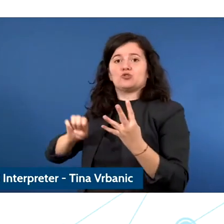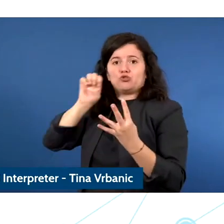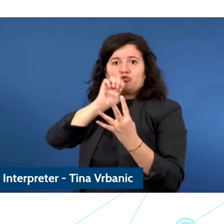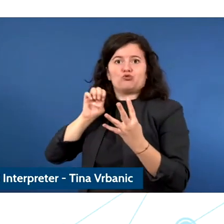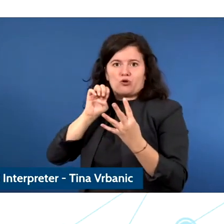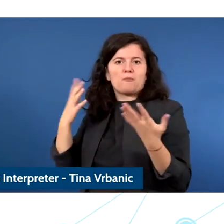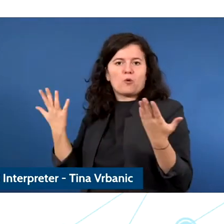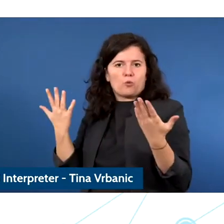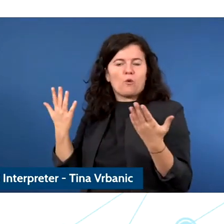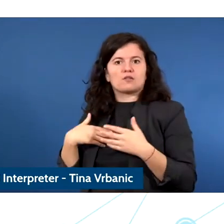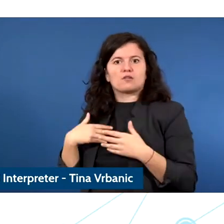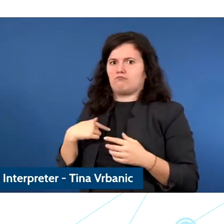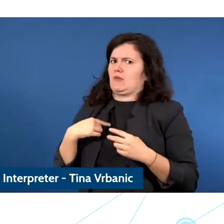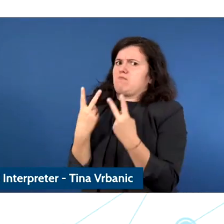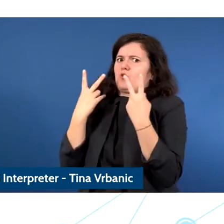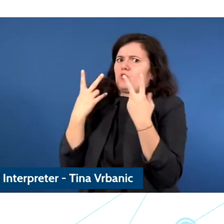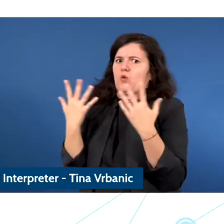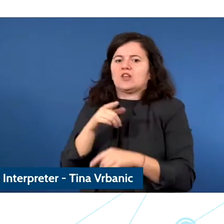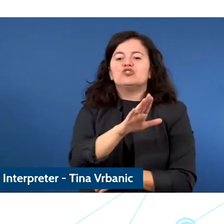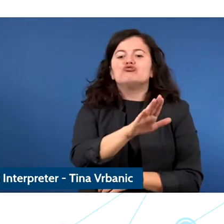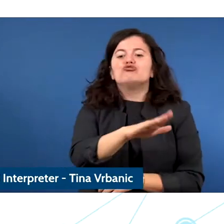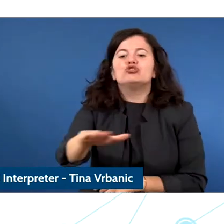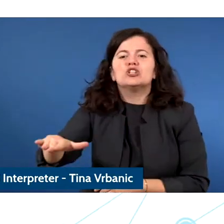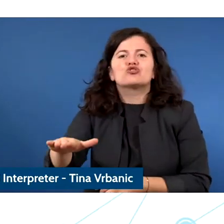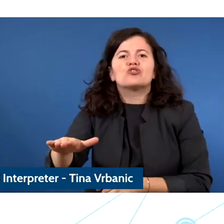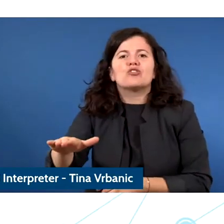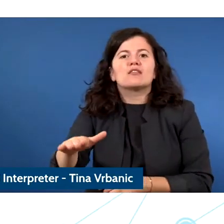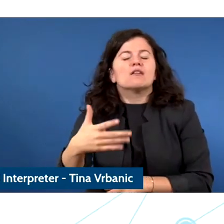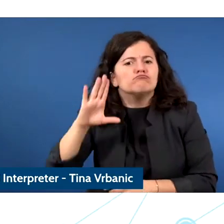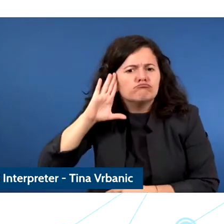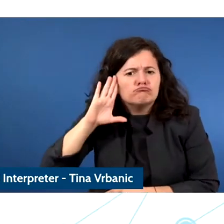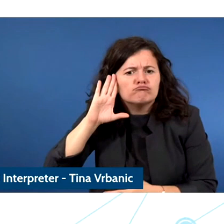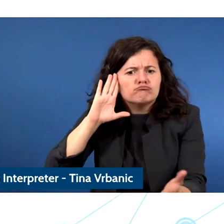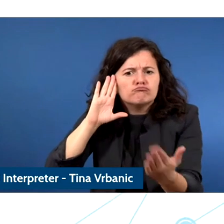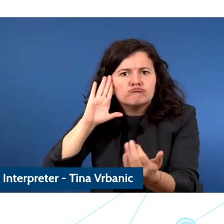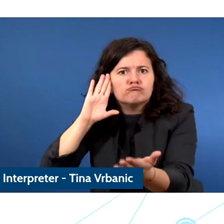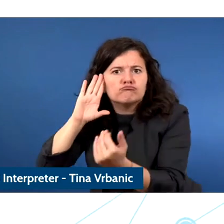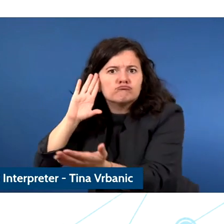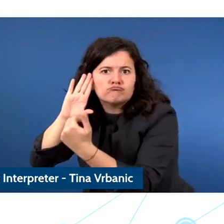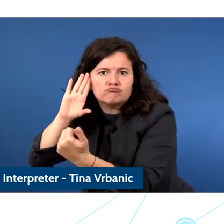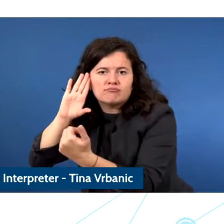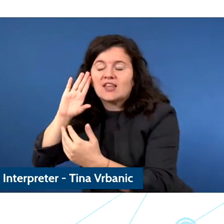proportion thing that we can do when we are discussing the rights the of the